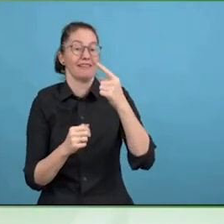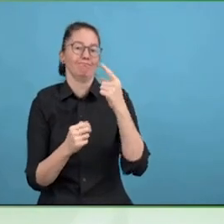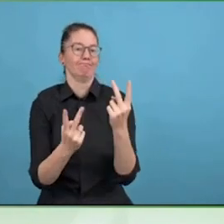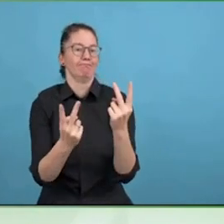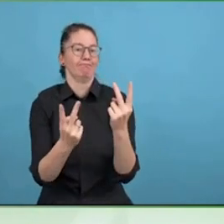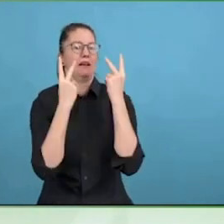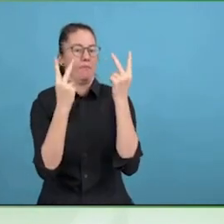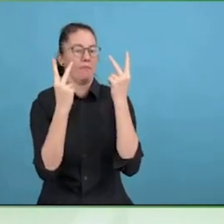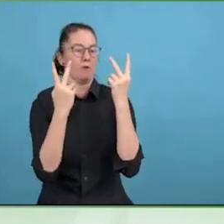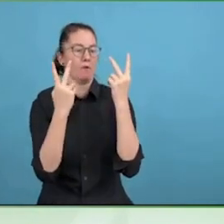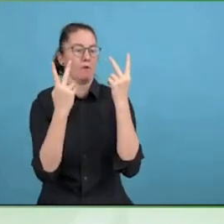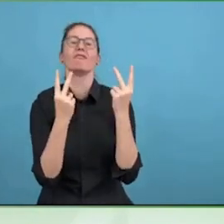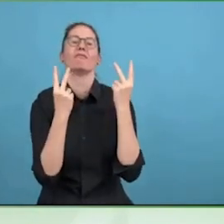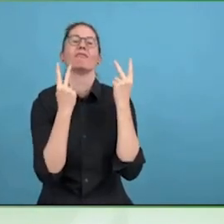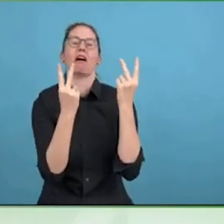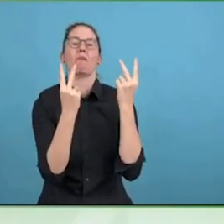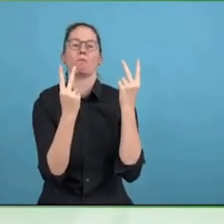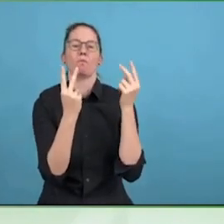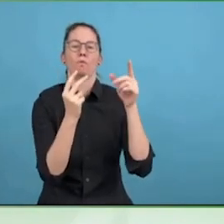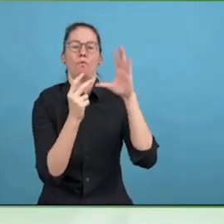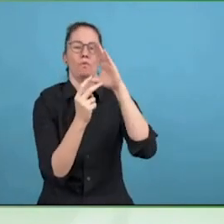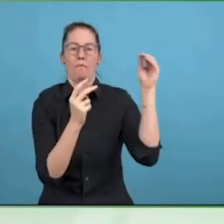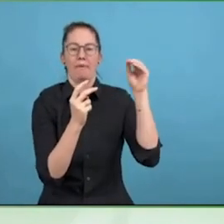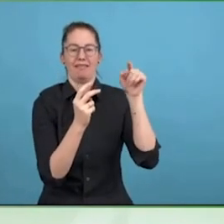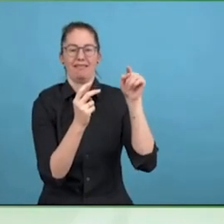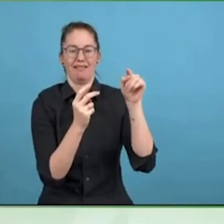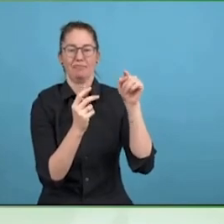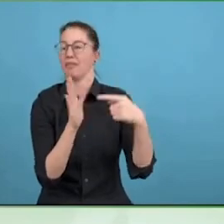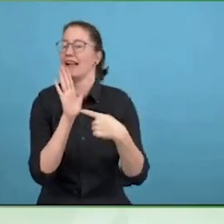What we heard from your best practice is that you build